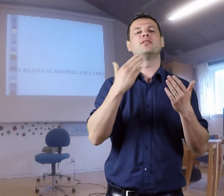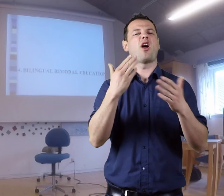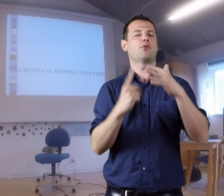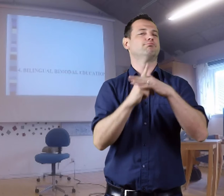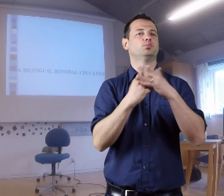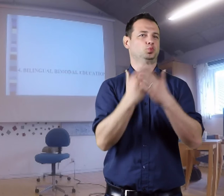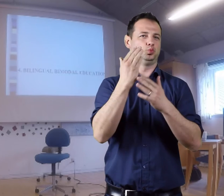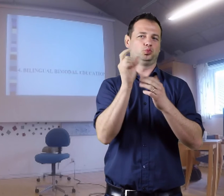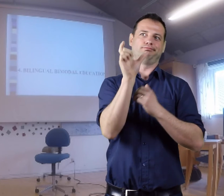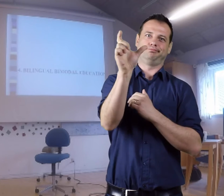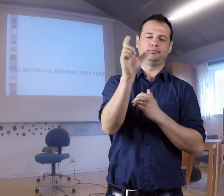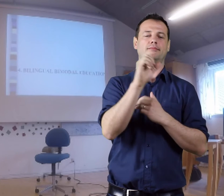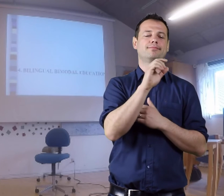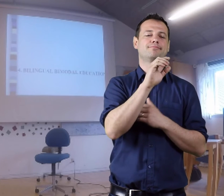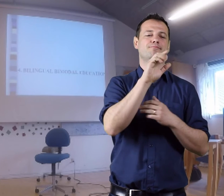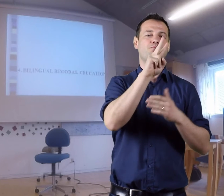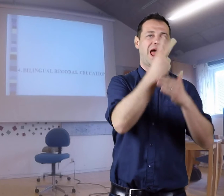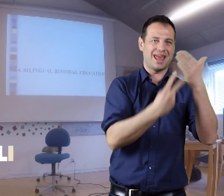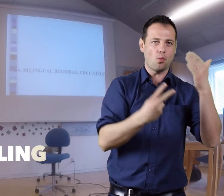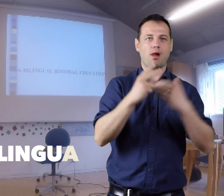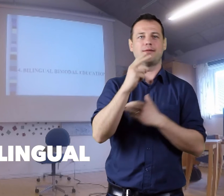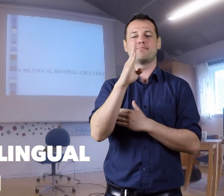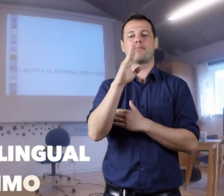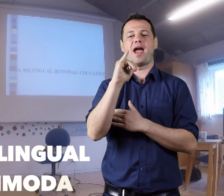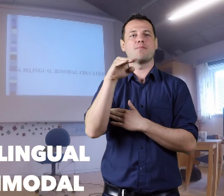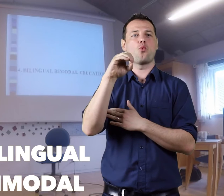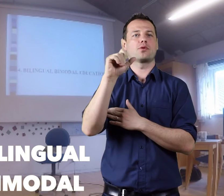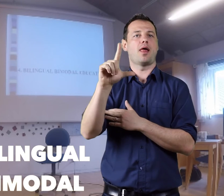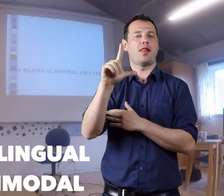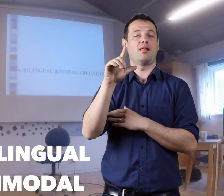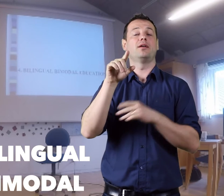Now, a new term is appearing: bilingual bimodal.